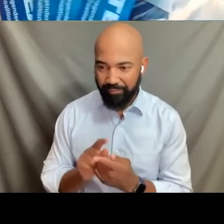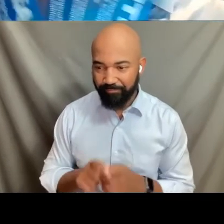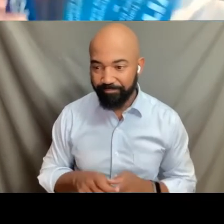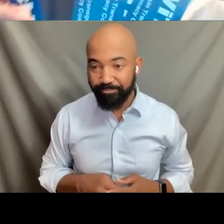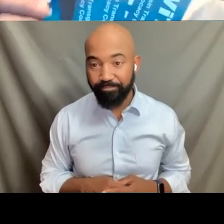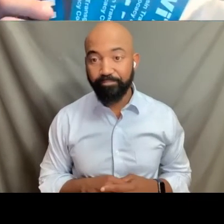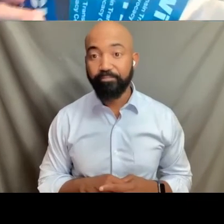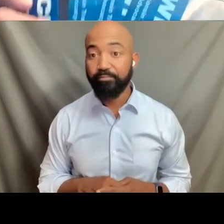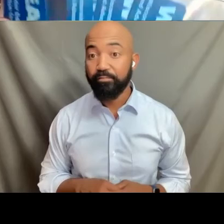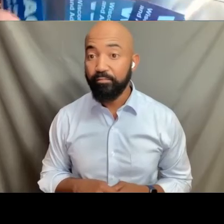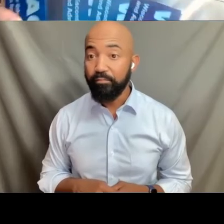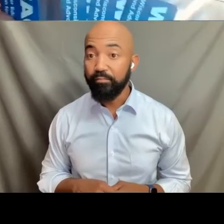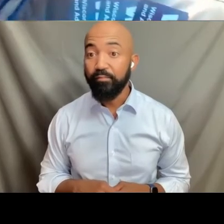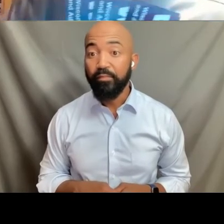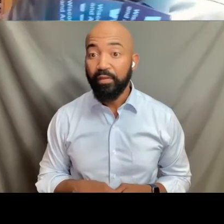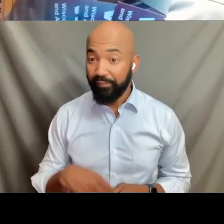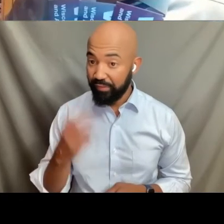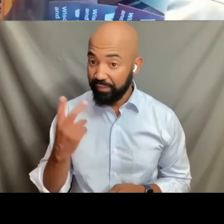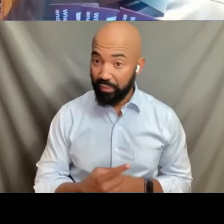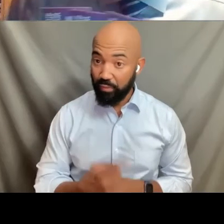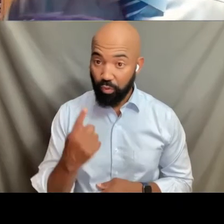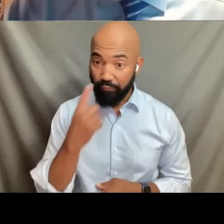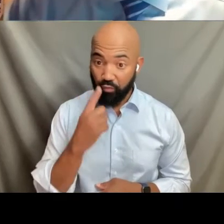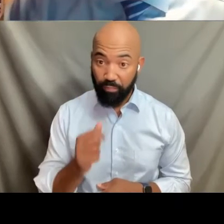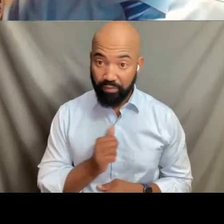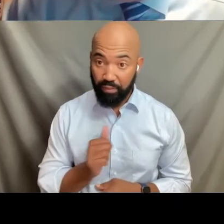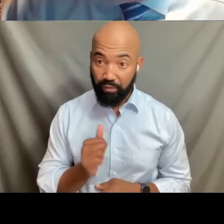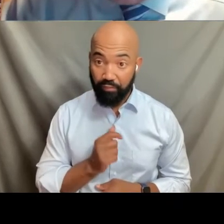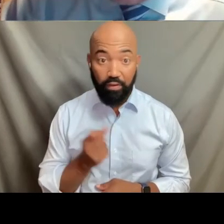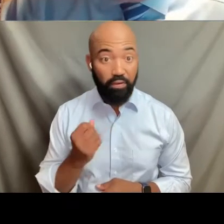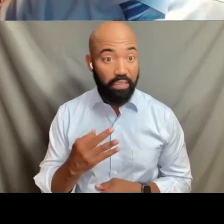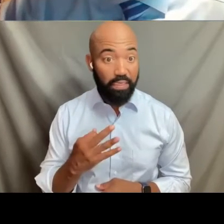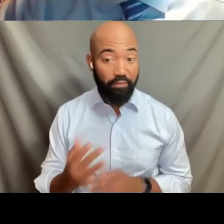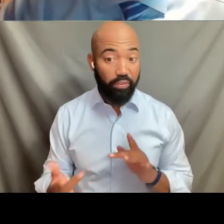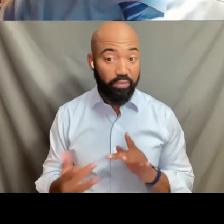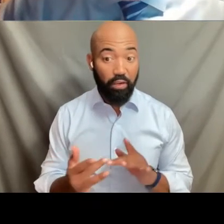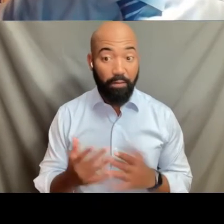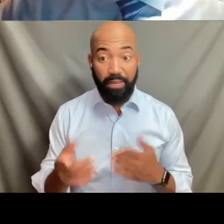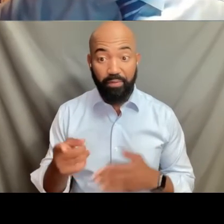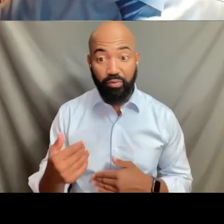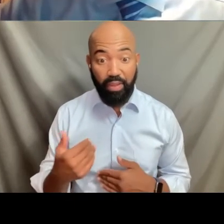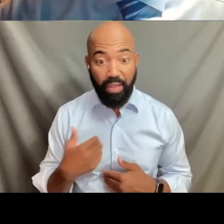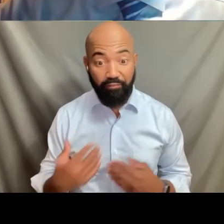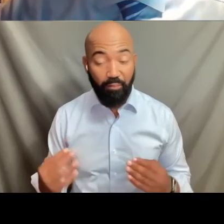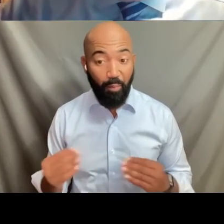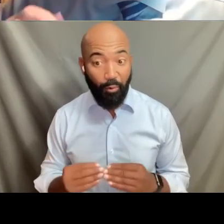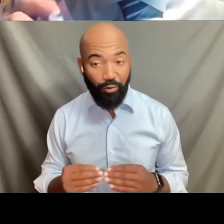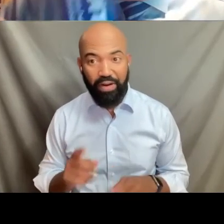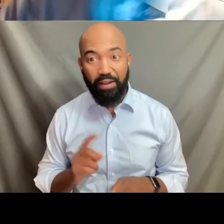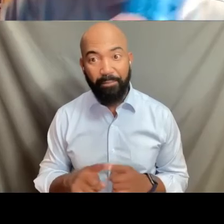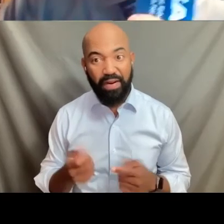I'm gonna keep at least one for myself and I use them. But if you reach out to me, and maybe Loree, you've got others, but I'll also try to get to a bookmark